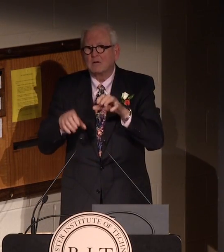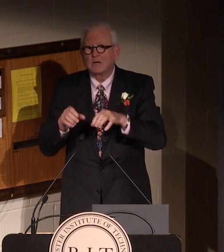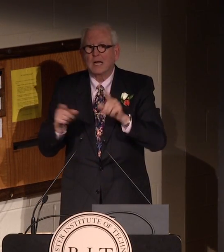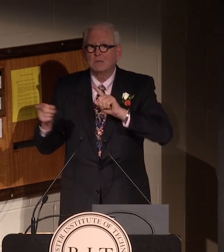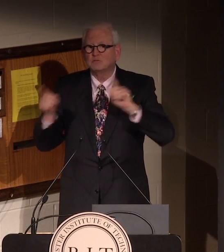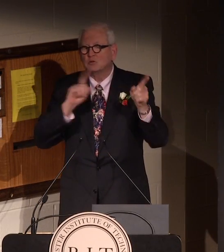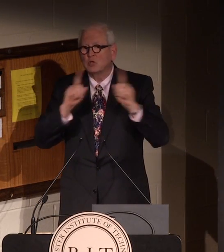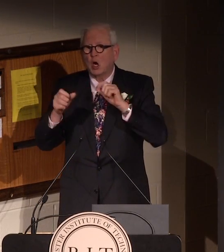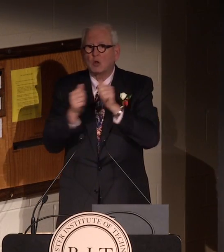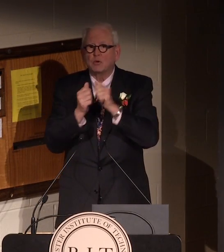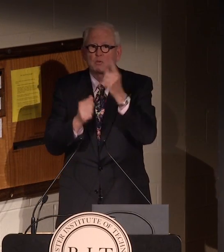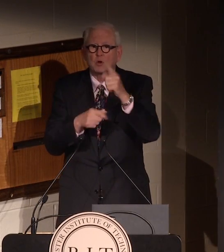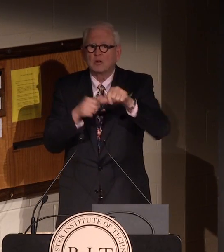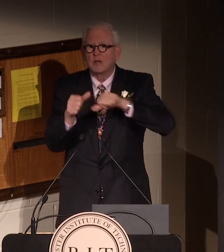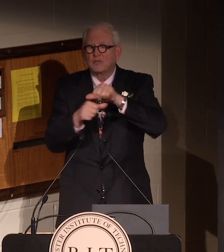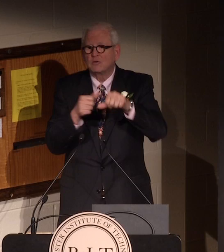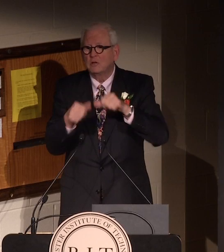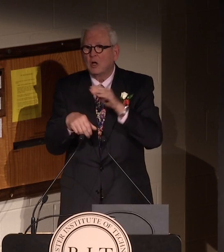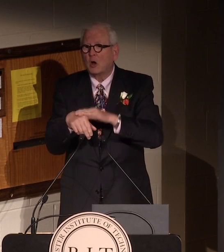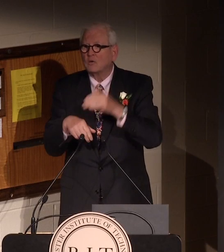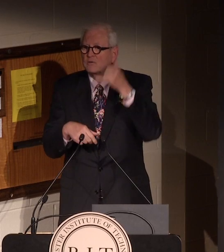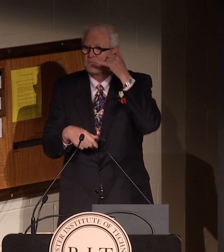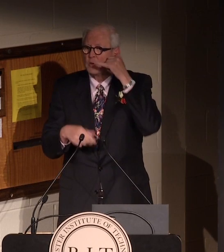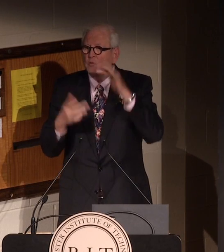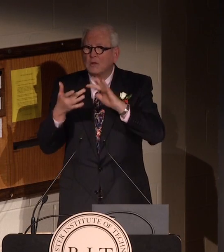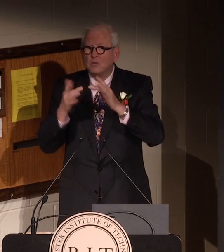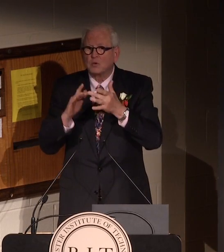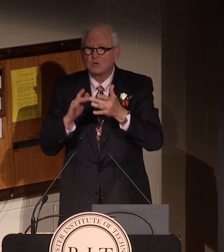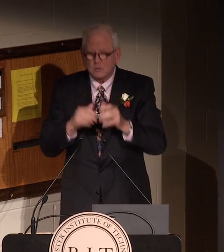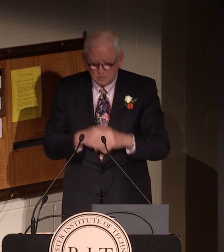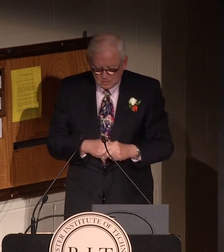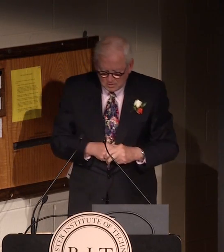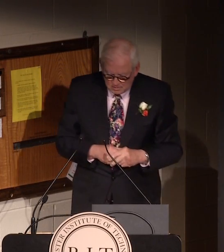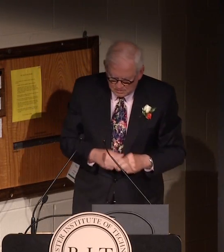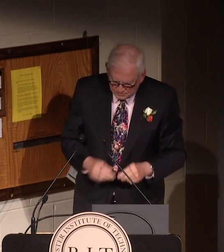So that made this possible for people to use the phone -- for